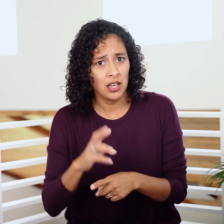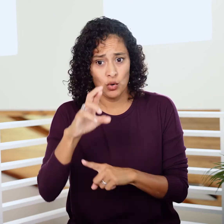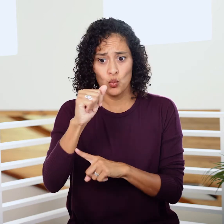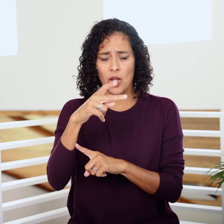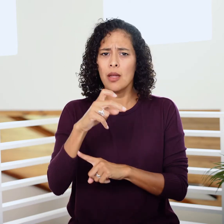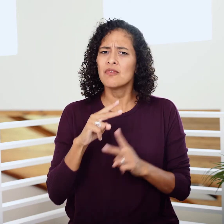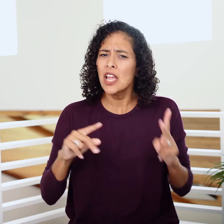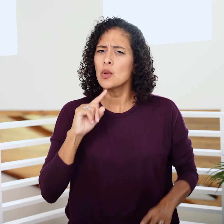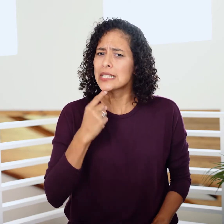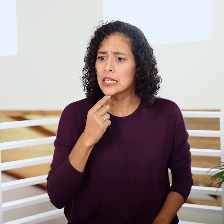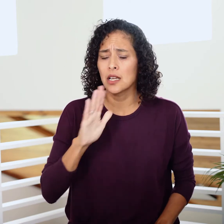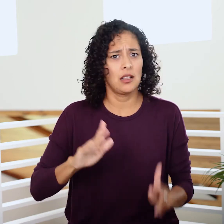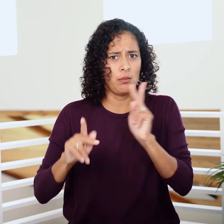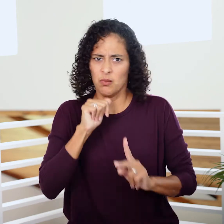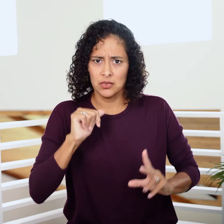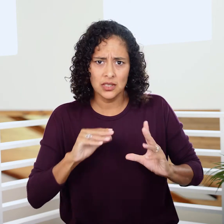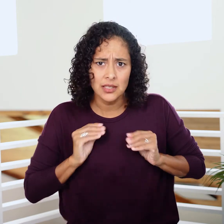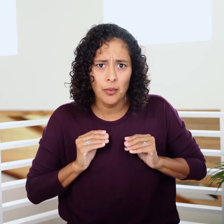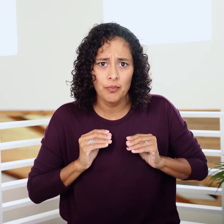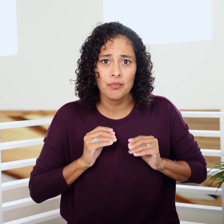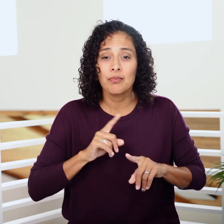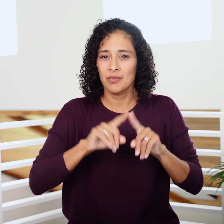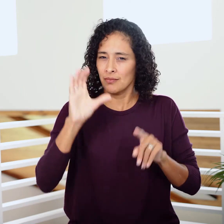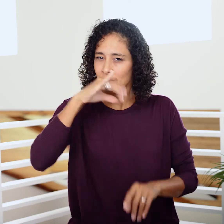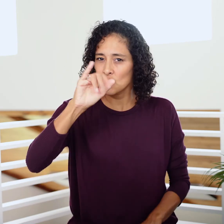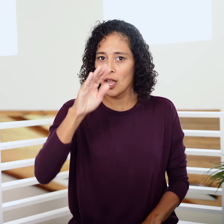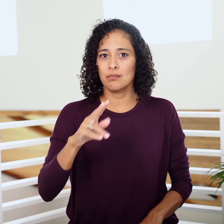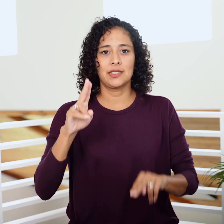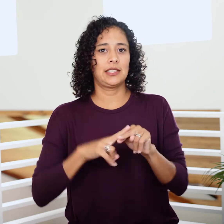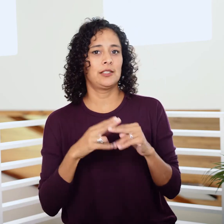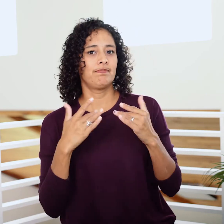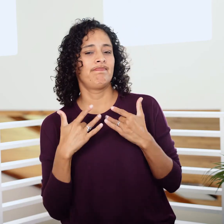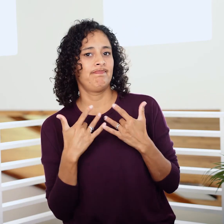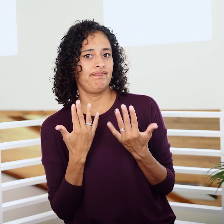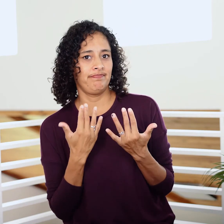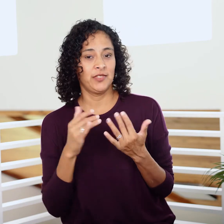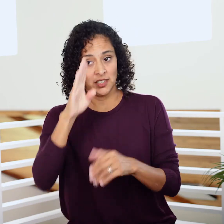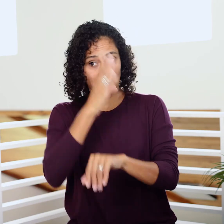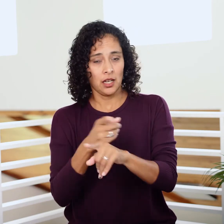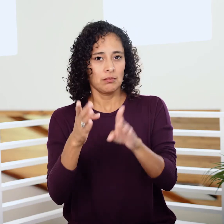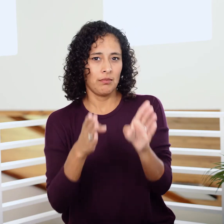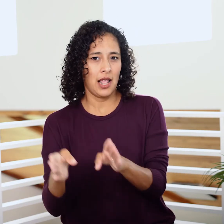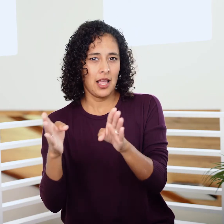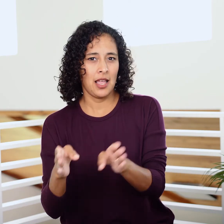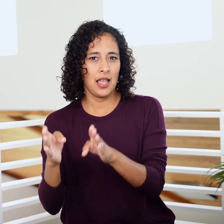Rape is taken seriously among their people, but Jacob sits by passively while his sons make a plan.